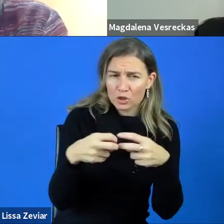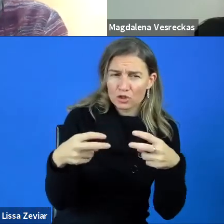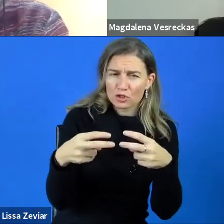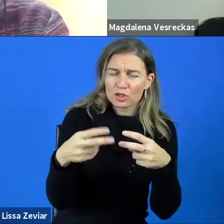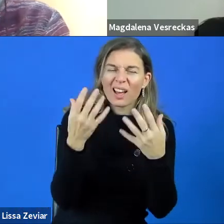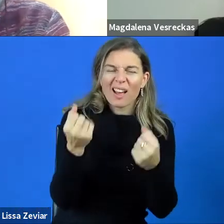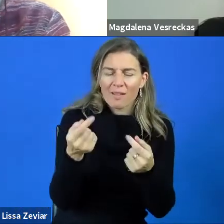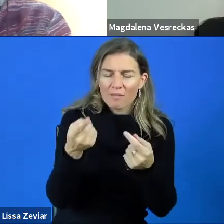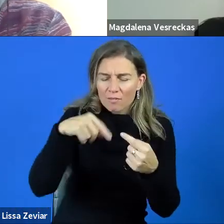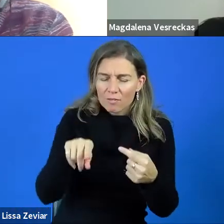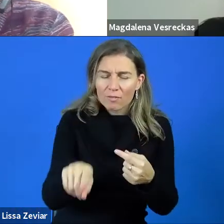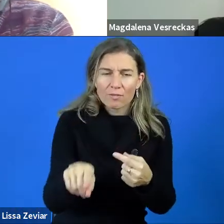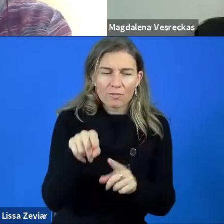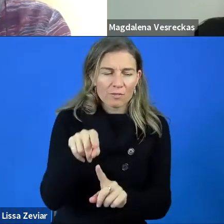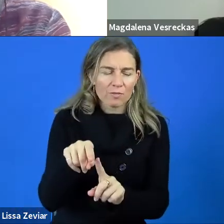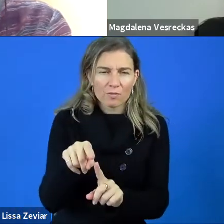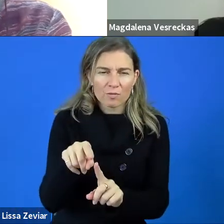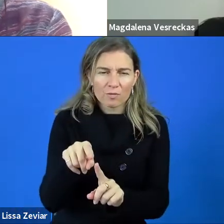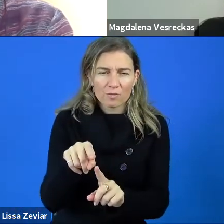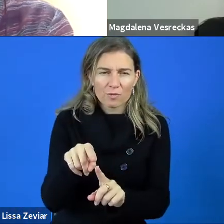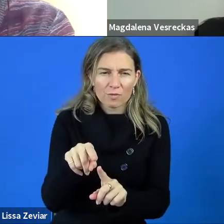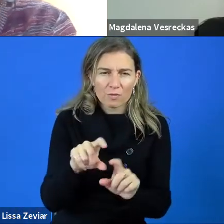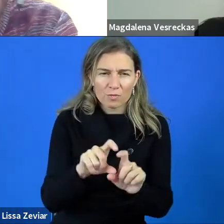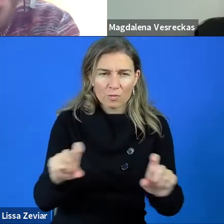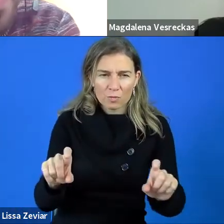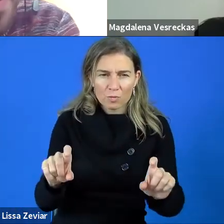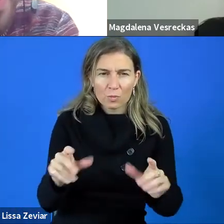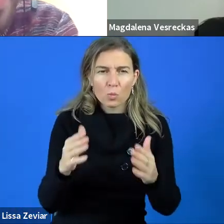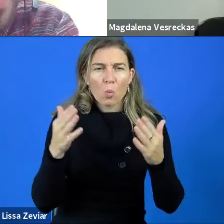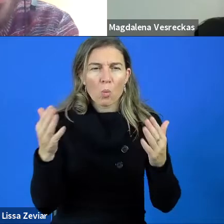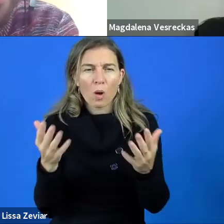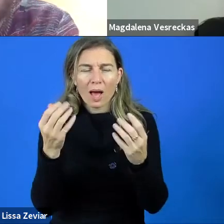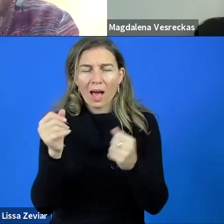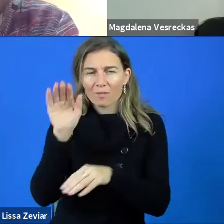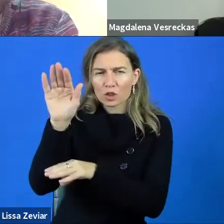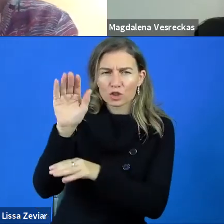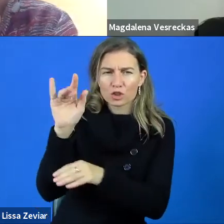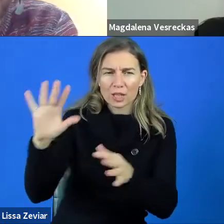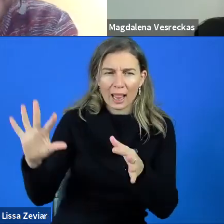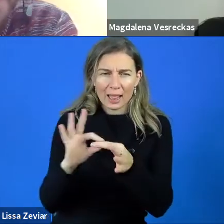or in the menu below, or by using the external link that we share on the chat.